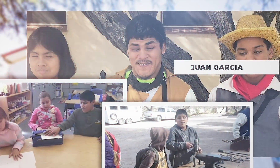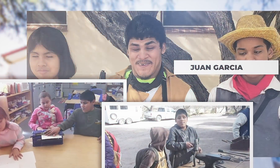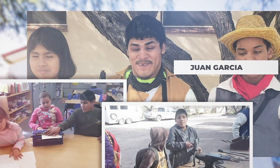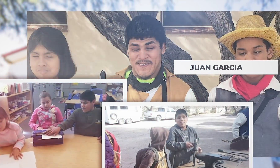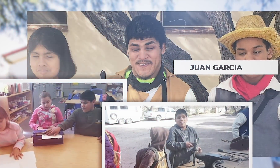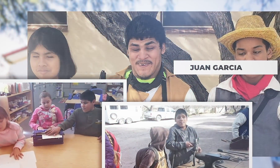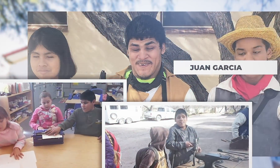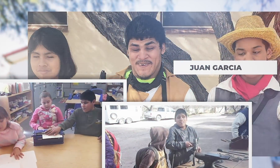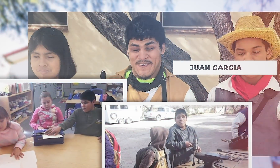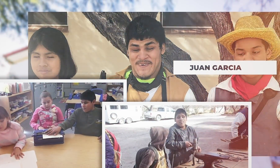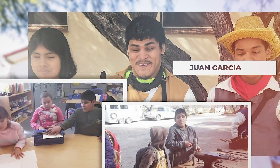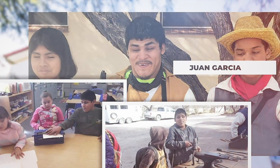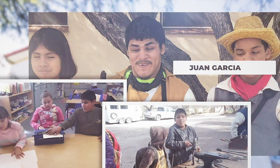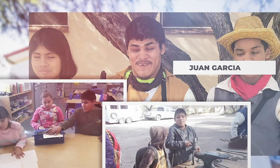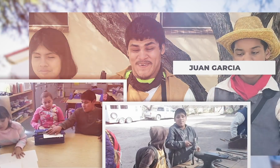AND PHOTOS OF HIS BABY PICTURES.